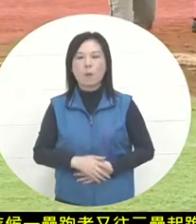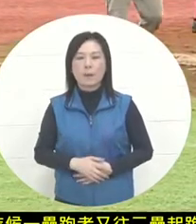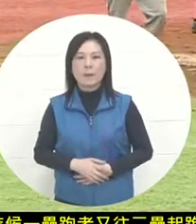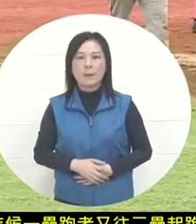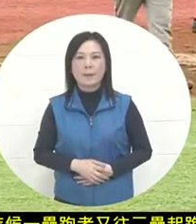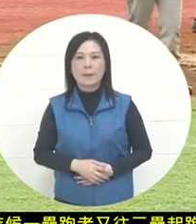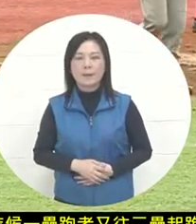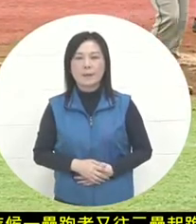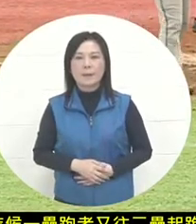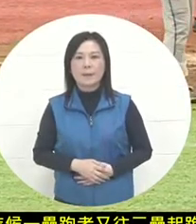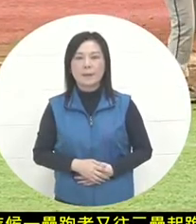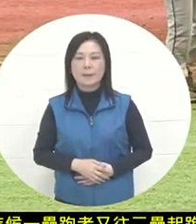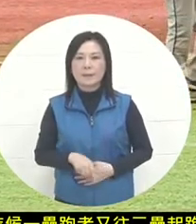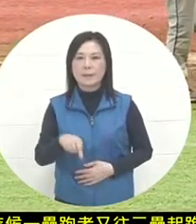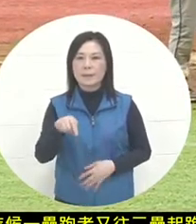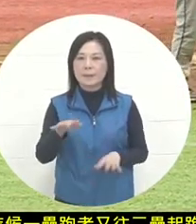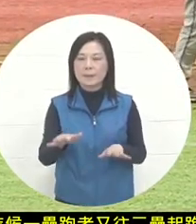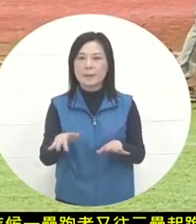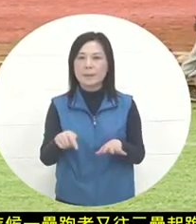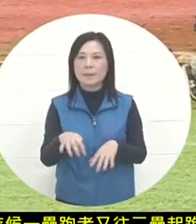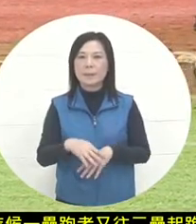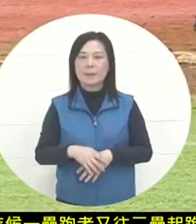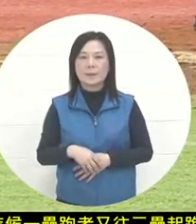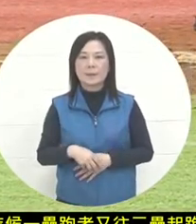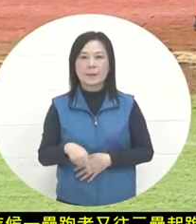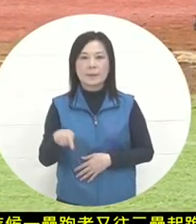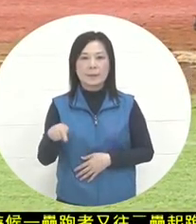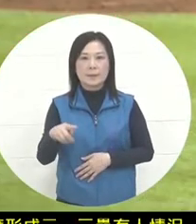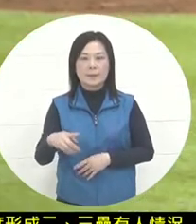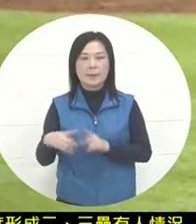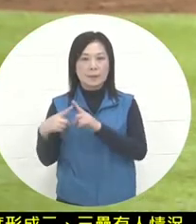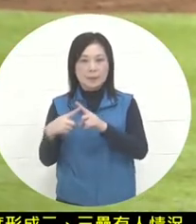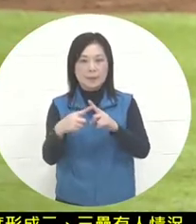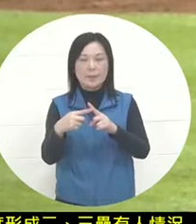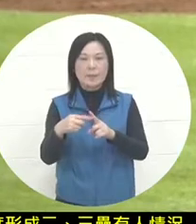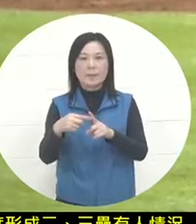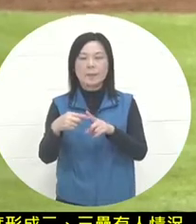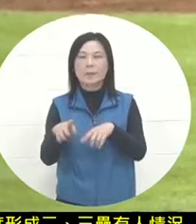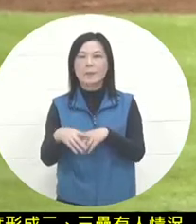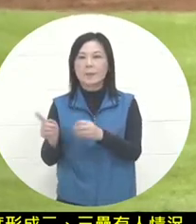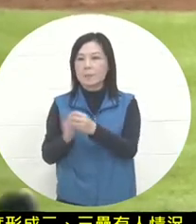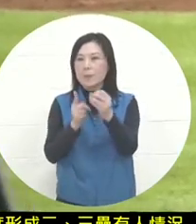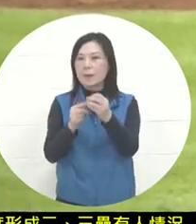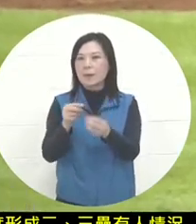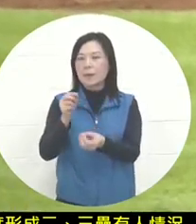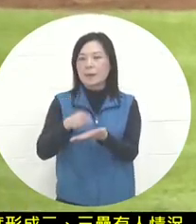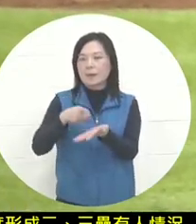base. This was also the case in a single inning. Josh, the leadoff man , came up to bat twice after he got on base. Both times, he got on base, once was a walk,